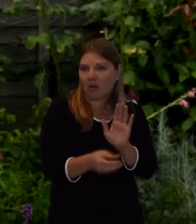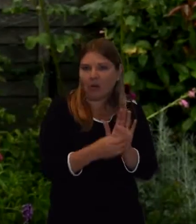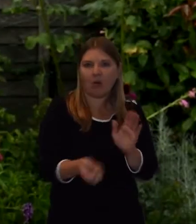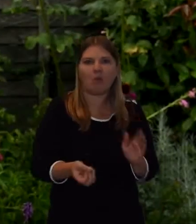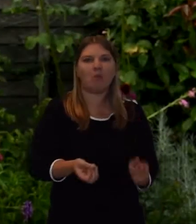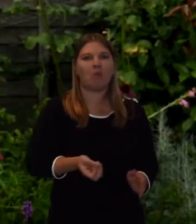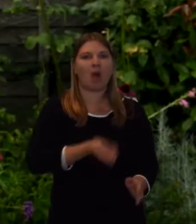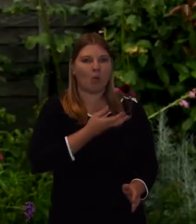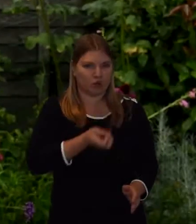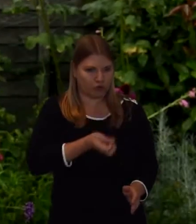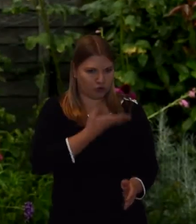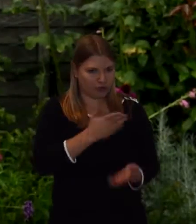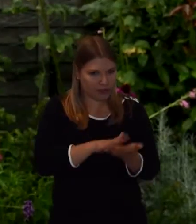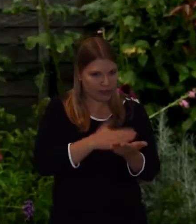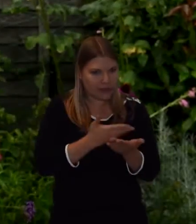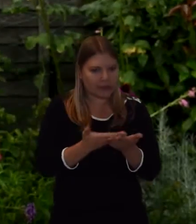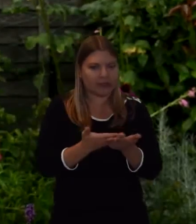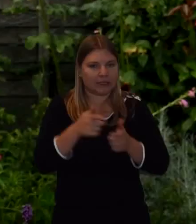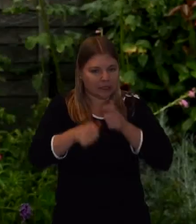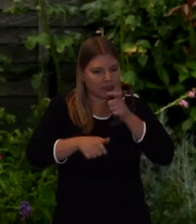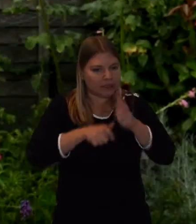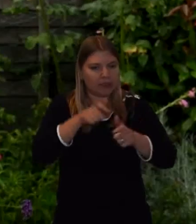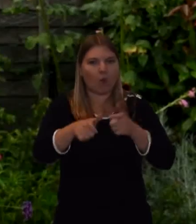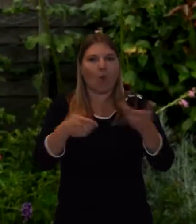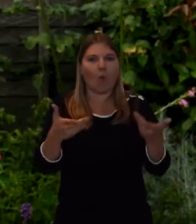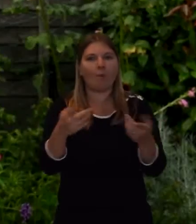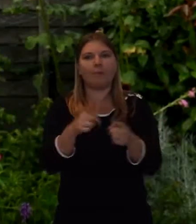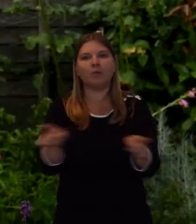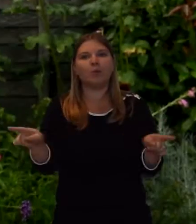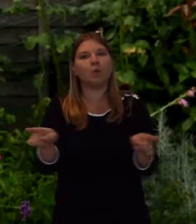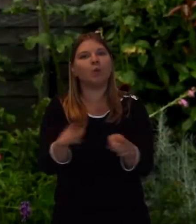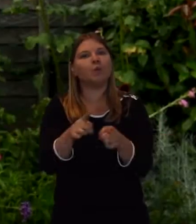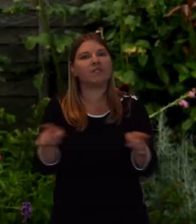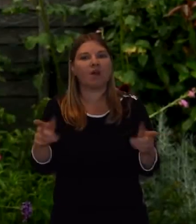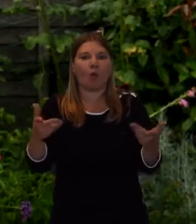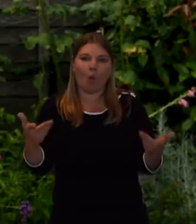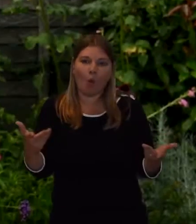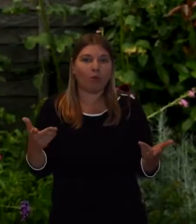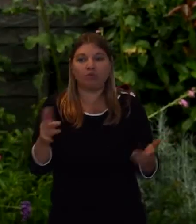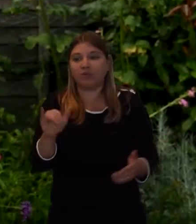inclusions of modern music, inclusions sometimes of hymns.